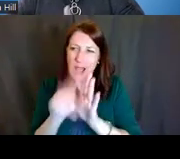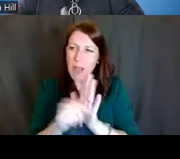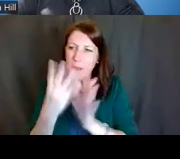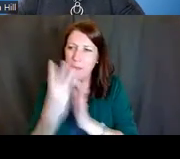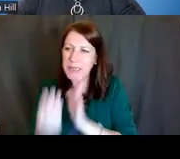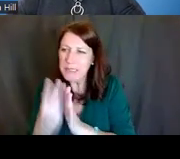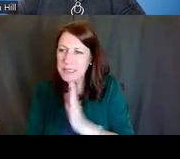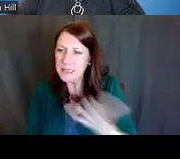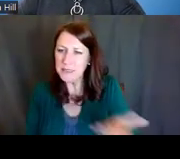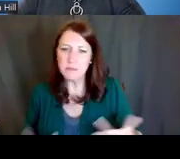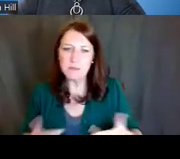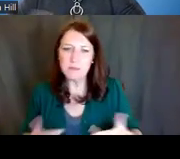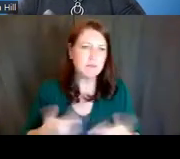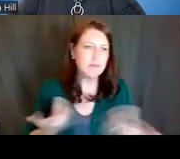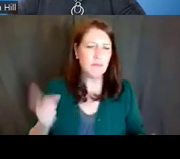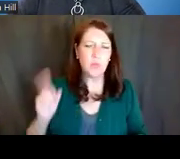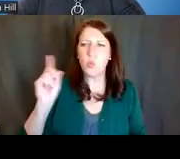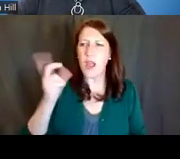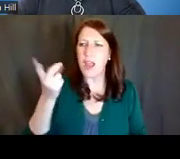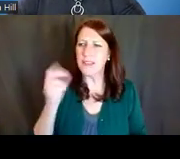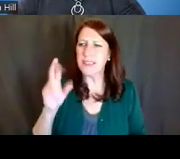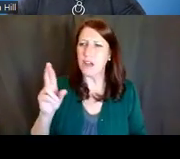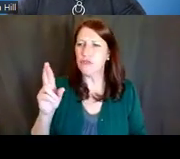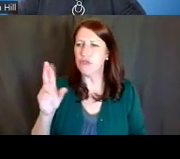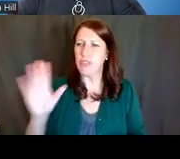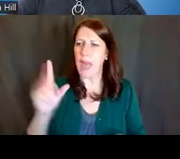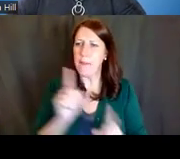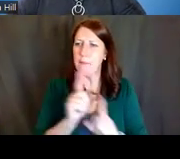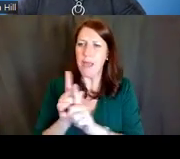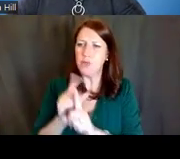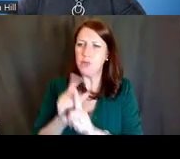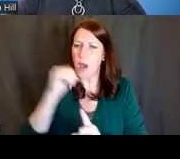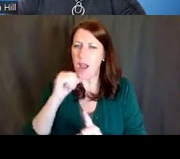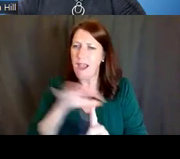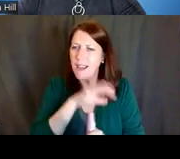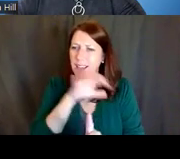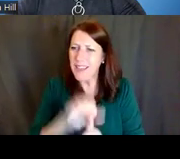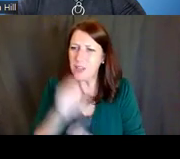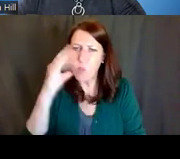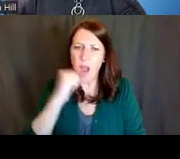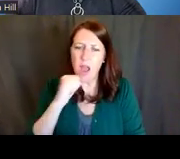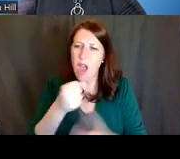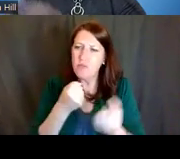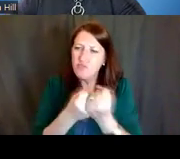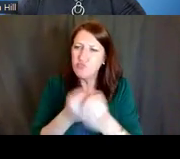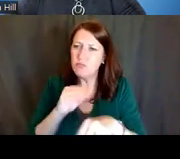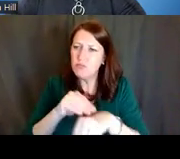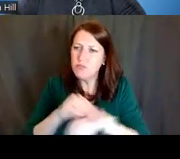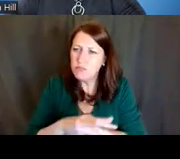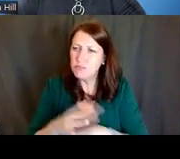"Where was Dr. So-and-So? Why didn't they catch that?" And you're going to get dinged for that. So although you are writing it yourself,